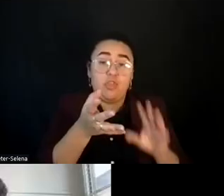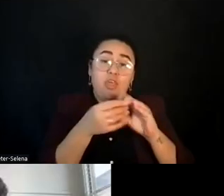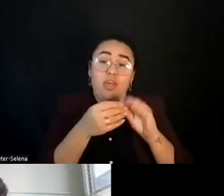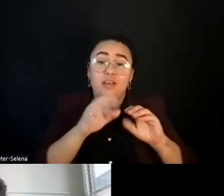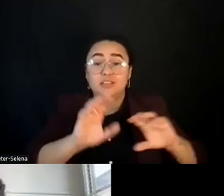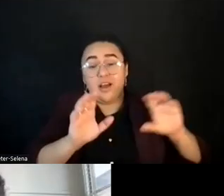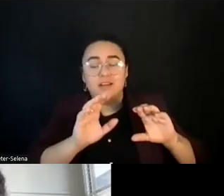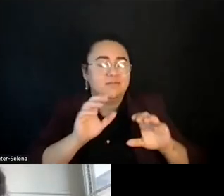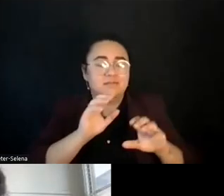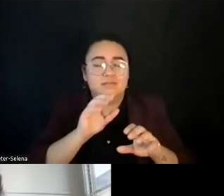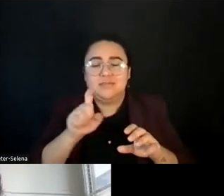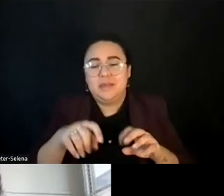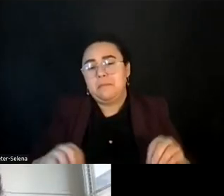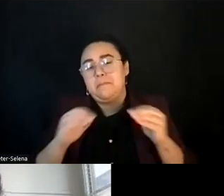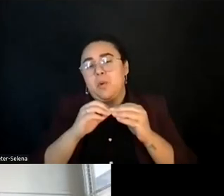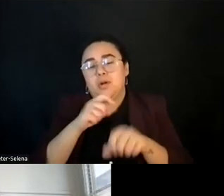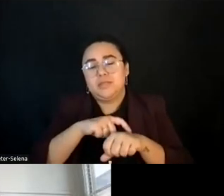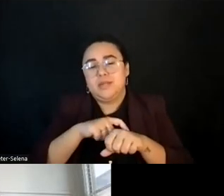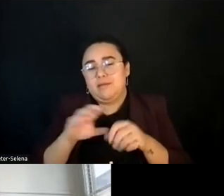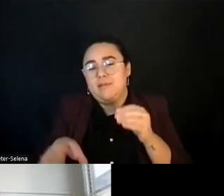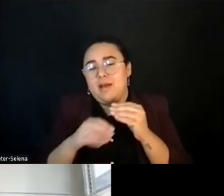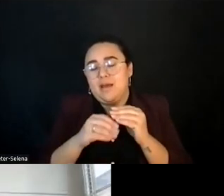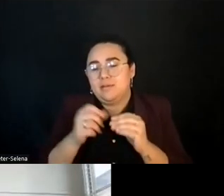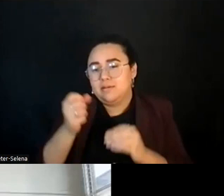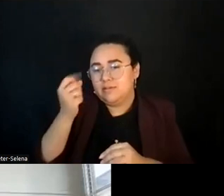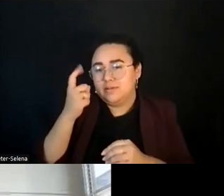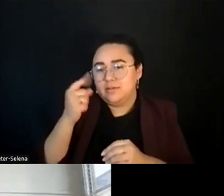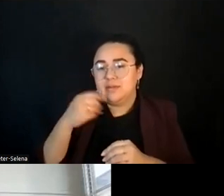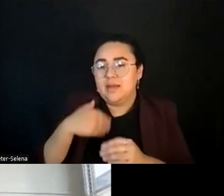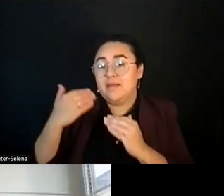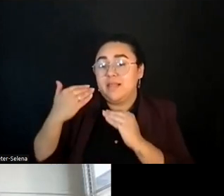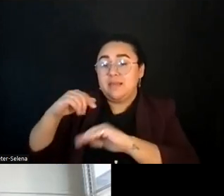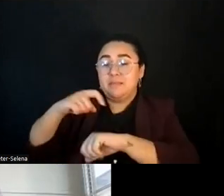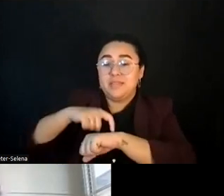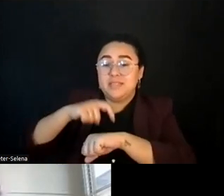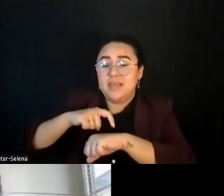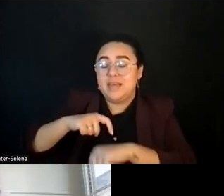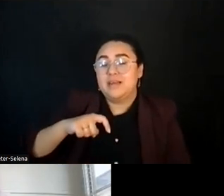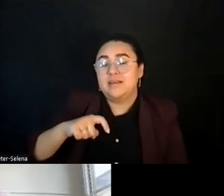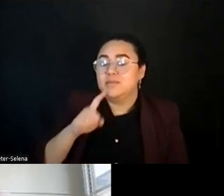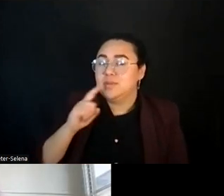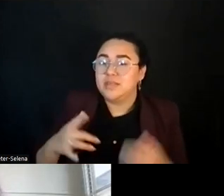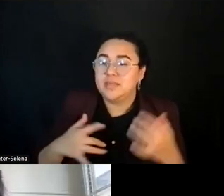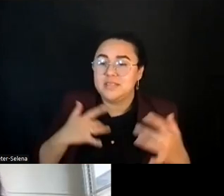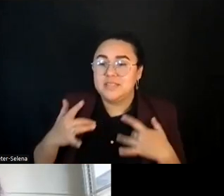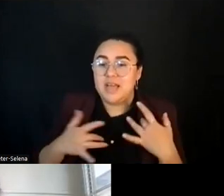But I also understand that we we do have a lot of time and so really excited to hear from Junkie.